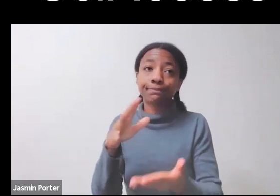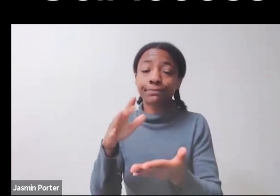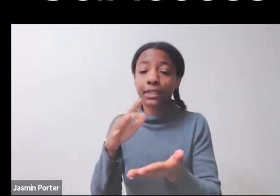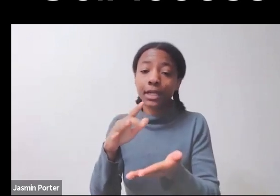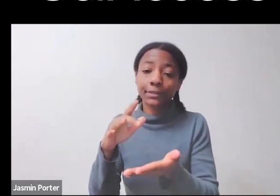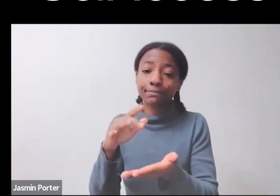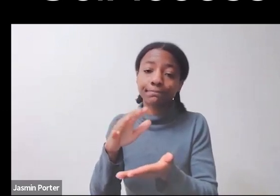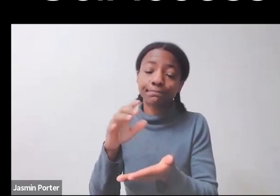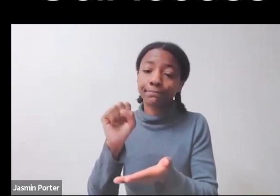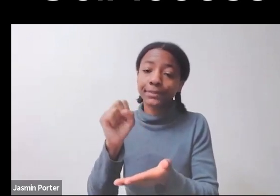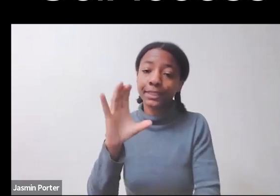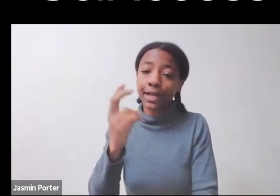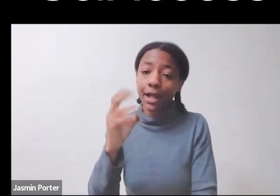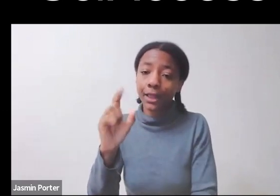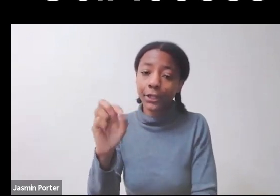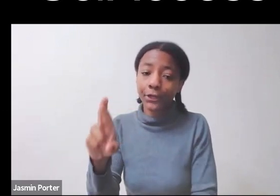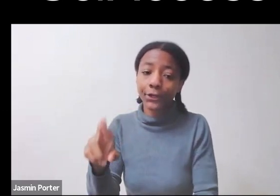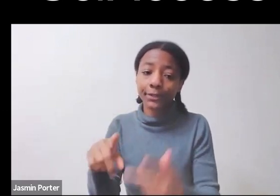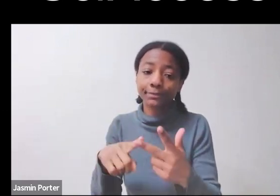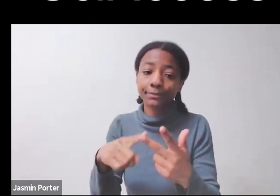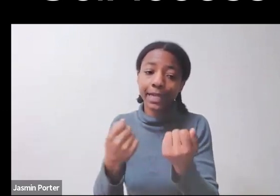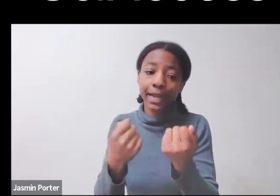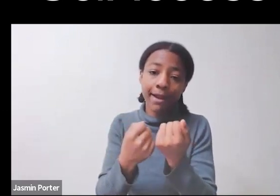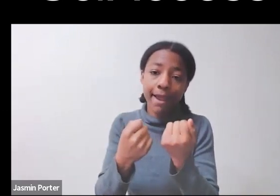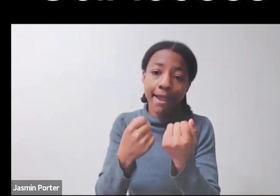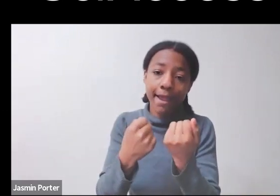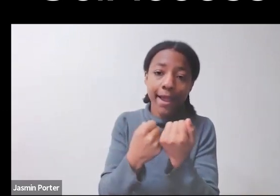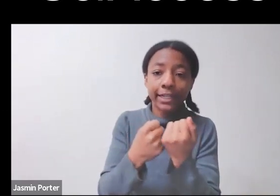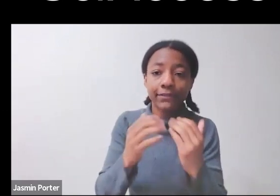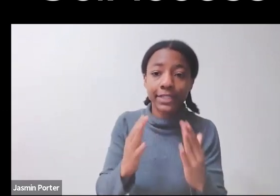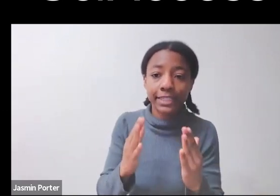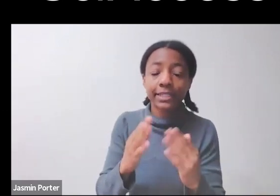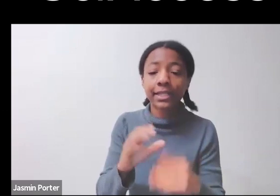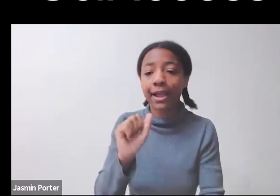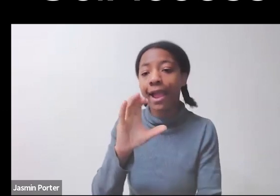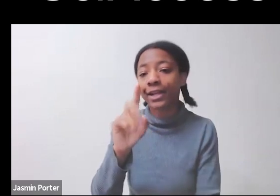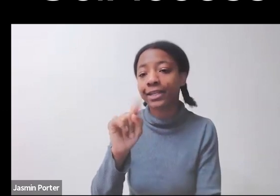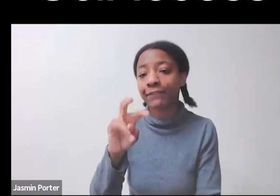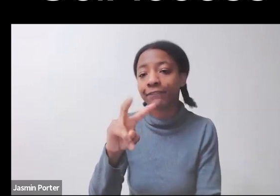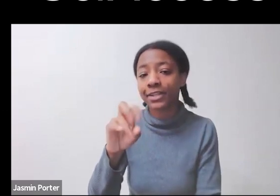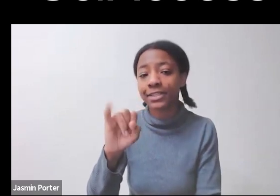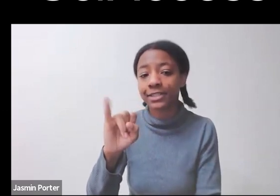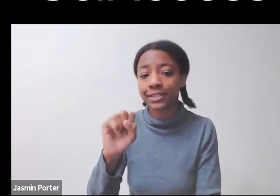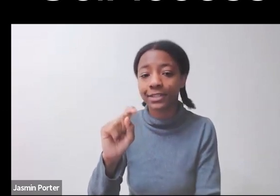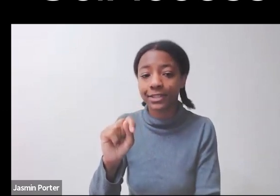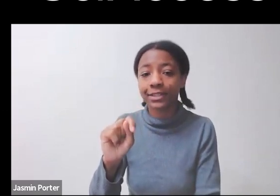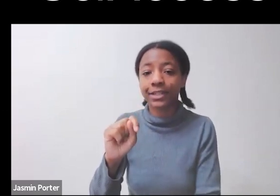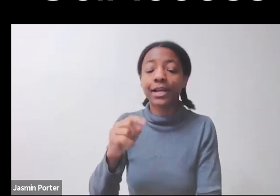I am a former aquatic ecologist, now social science researcher. Here is a photo of me with short brown hair,